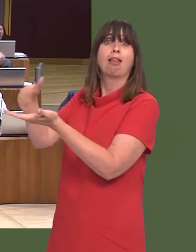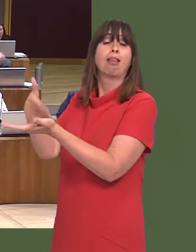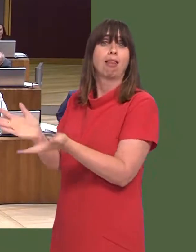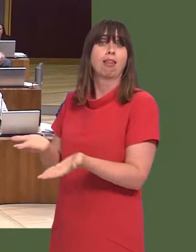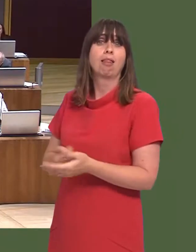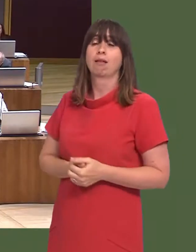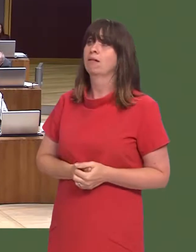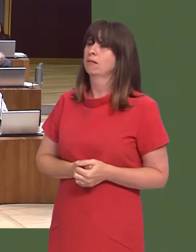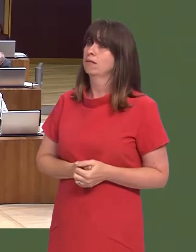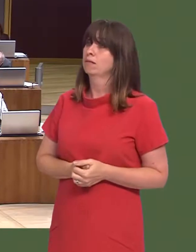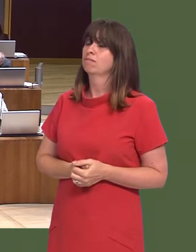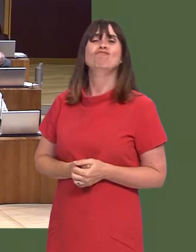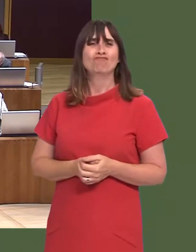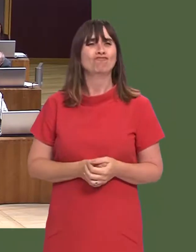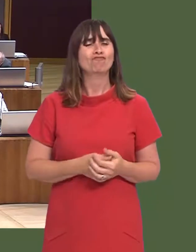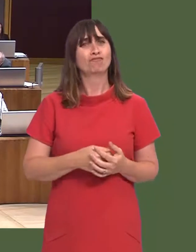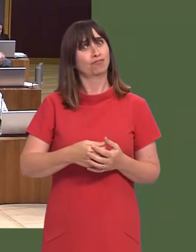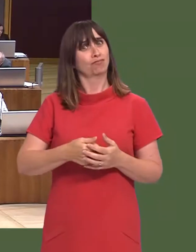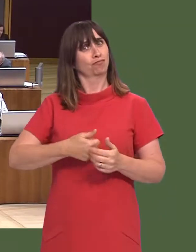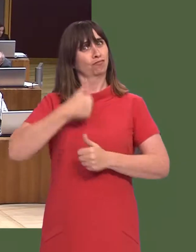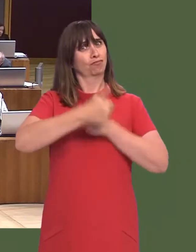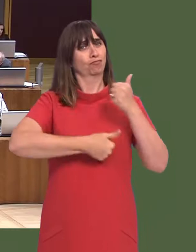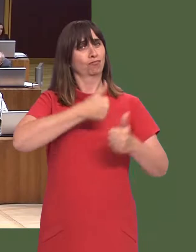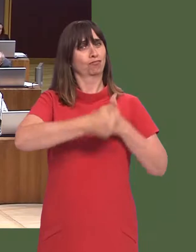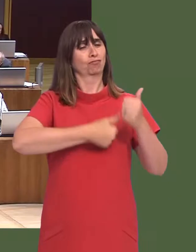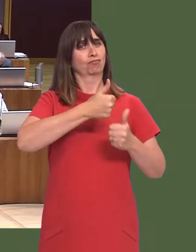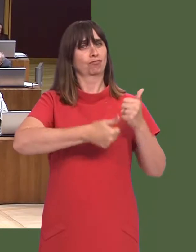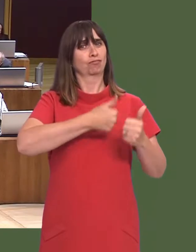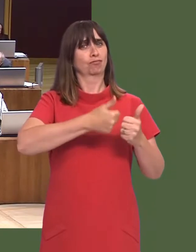Iím sure the First Minister would want to join with me in congratulating South Caernarfon